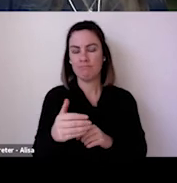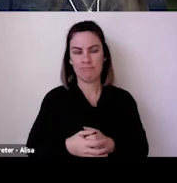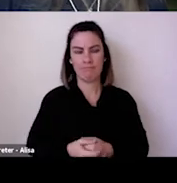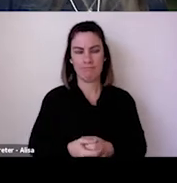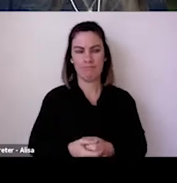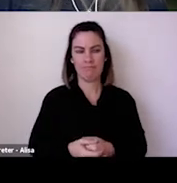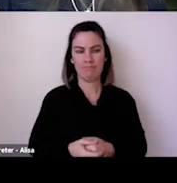about, you know.